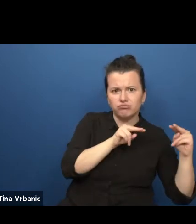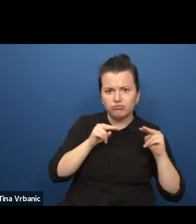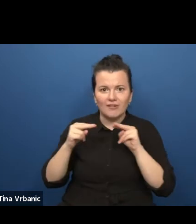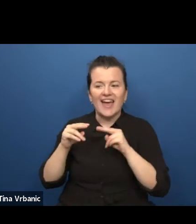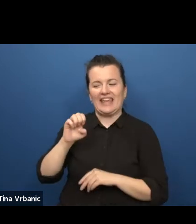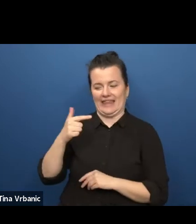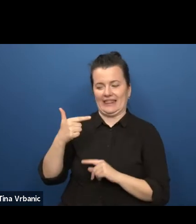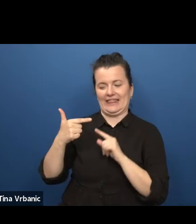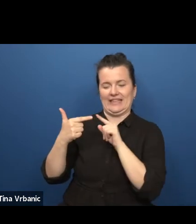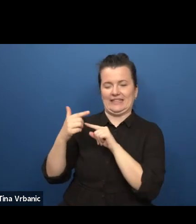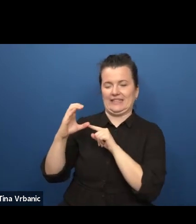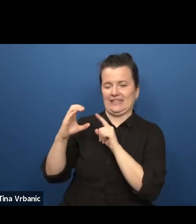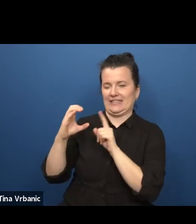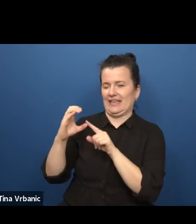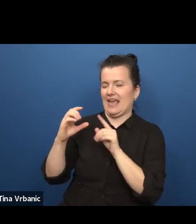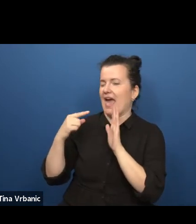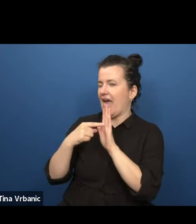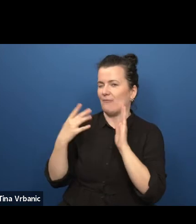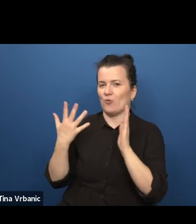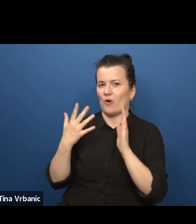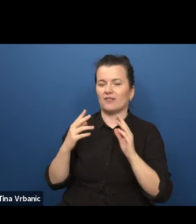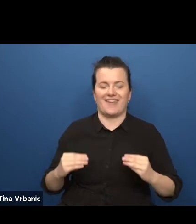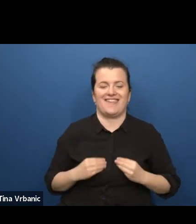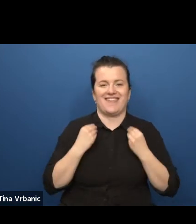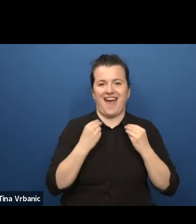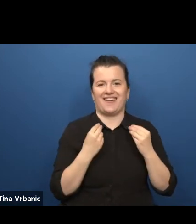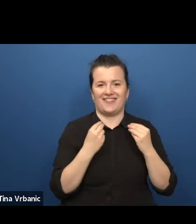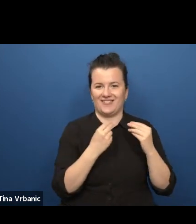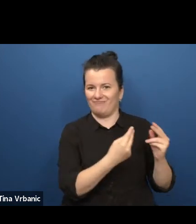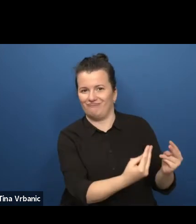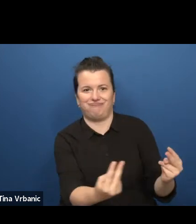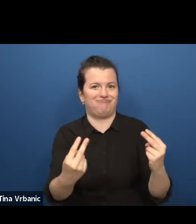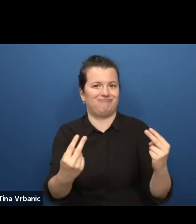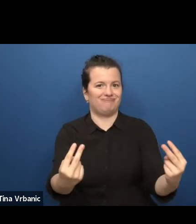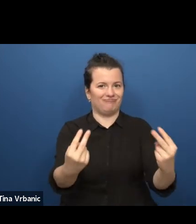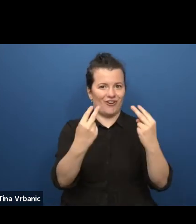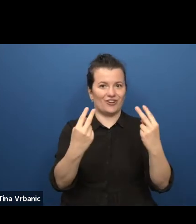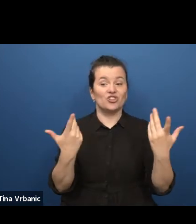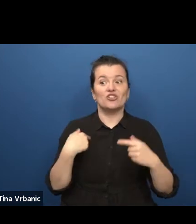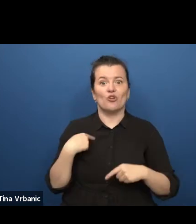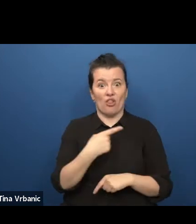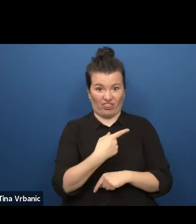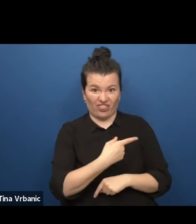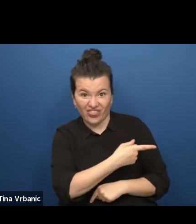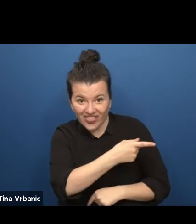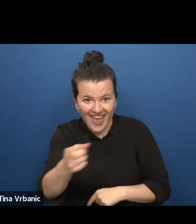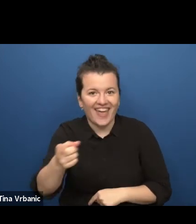with its Young Europe Project. This brings me to my second topic,